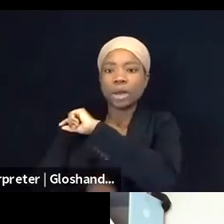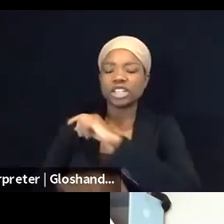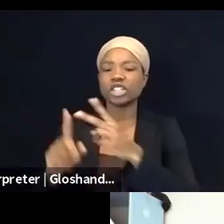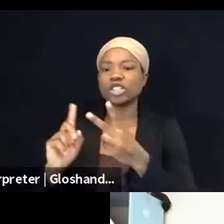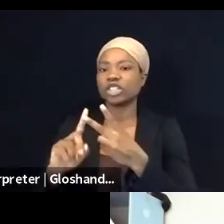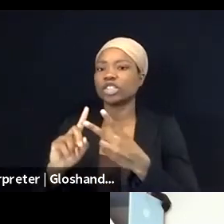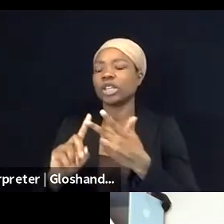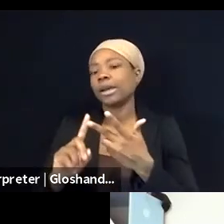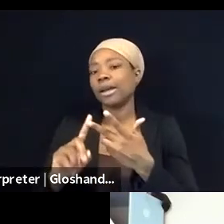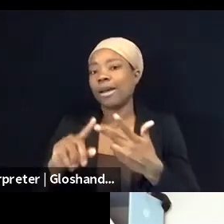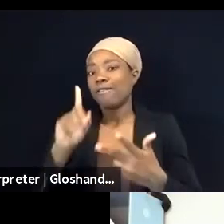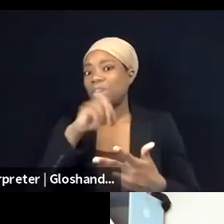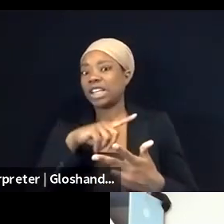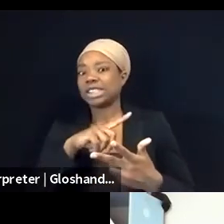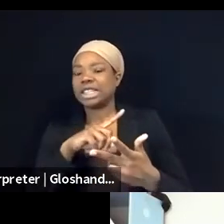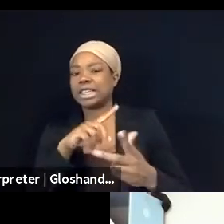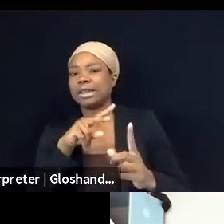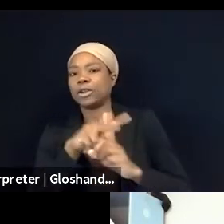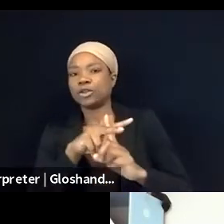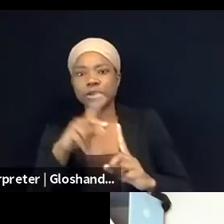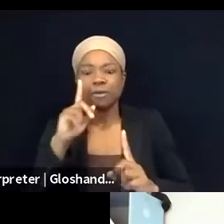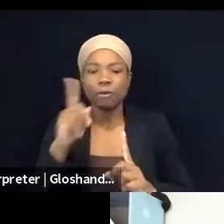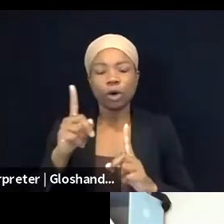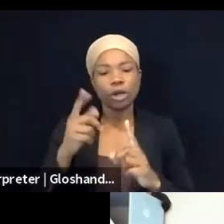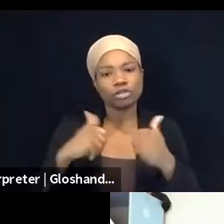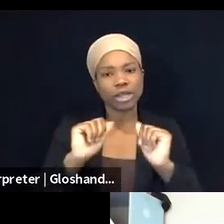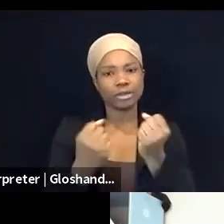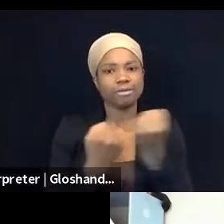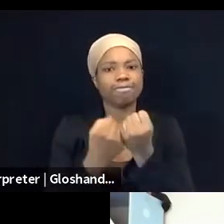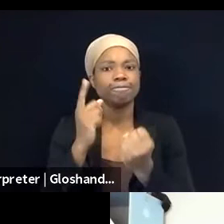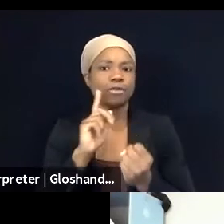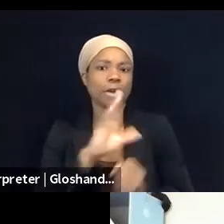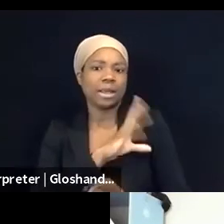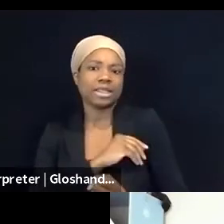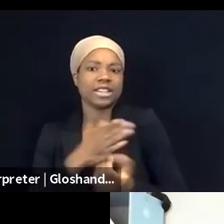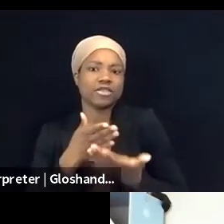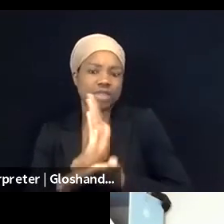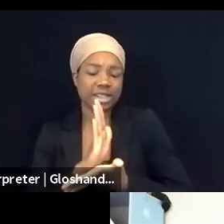and I oversee our in-taking casework. Thank you, Radhika. Nadim?